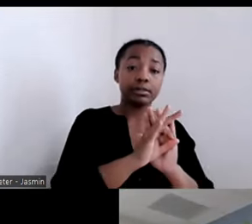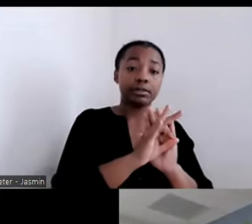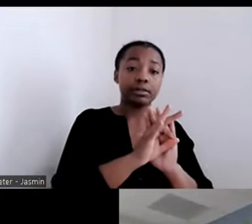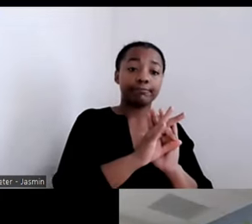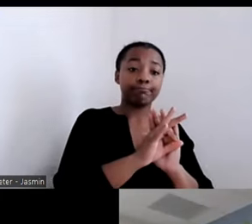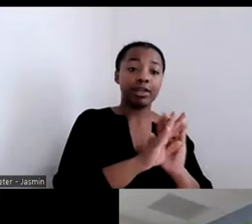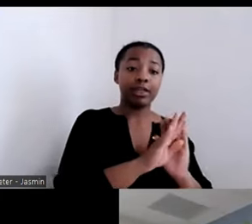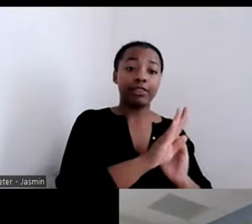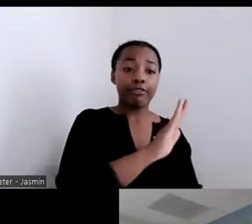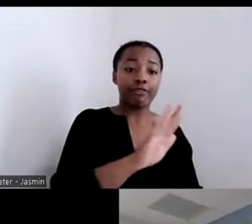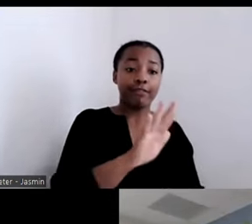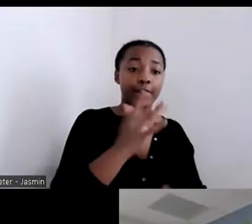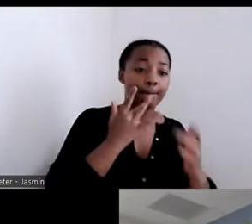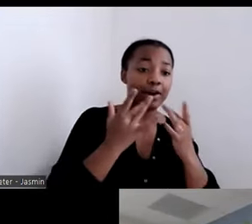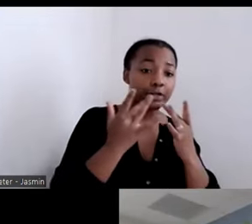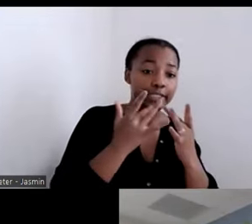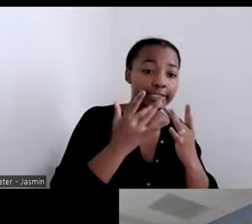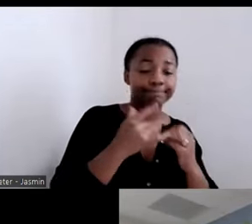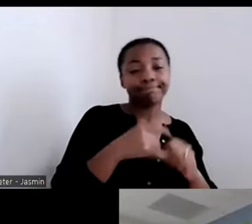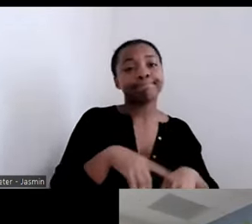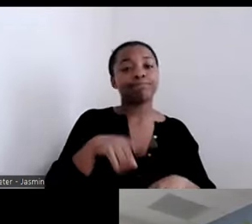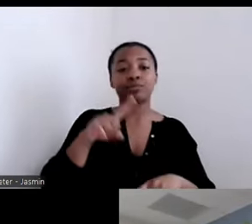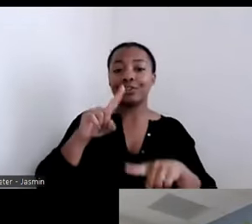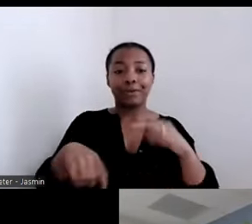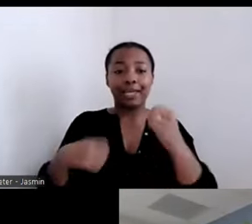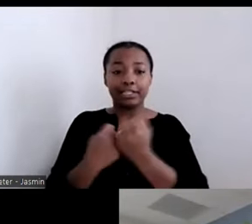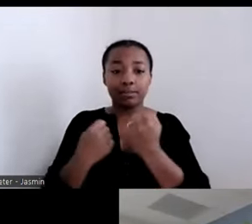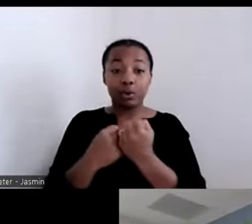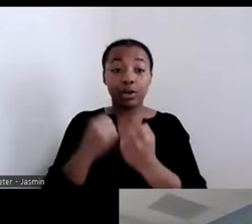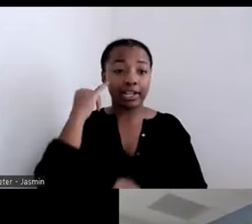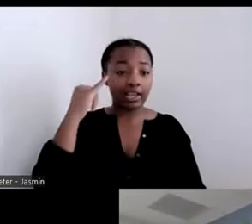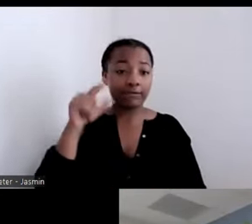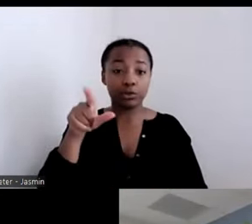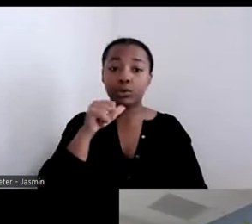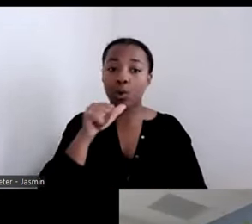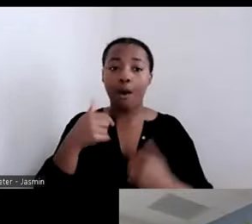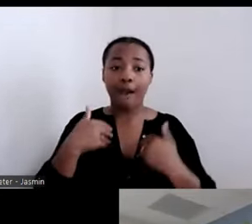that for people if you do not have access to housing. Even with federal protections,